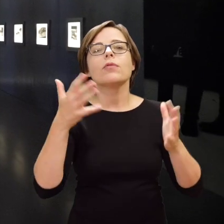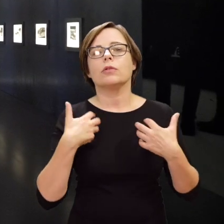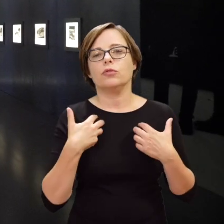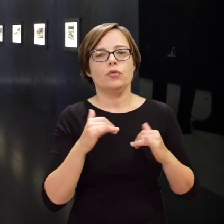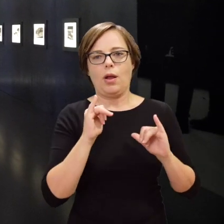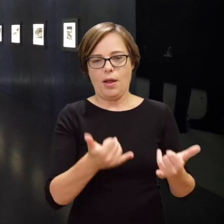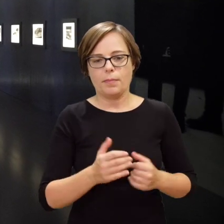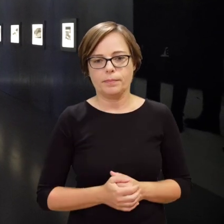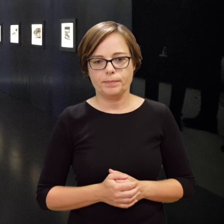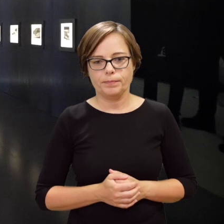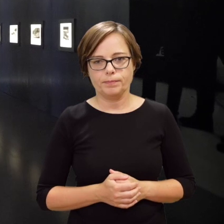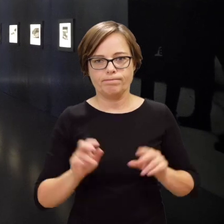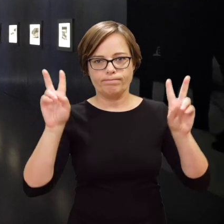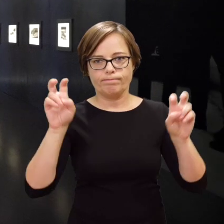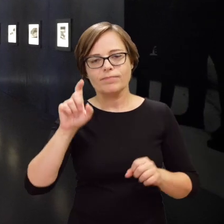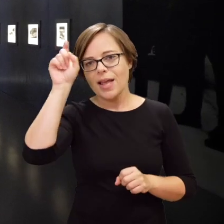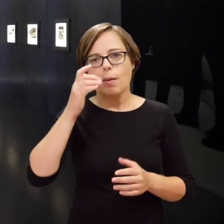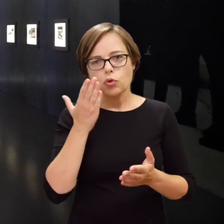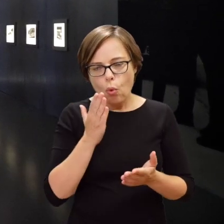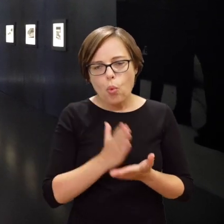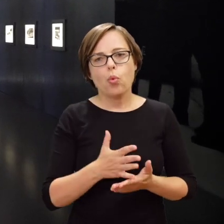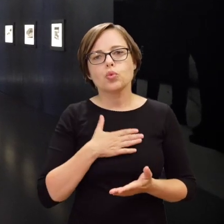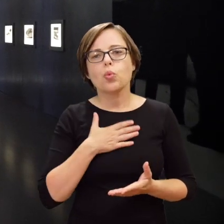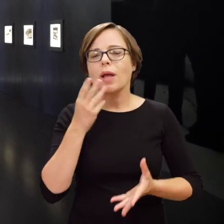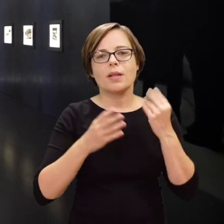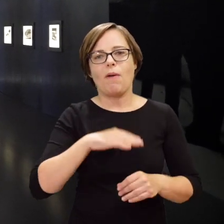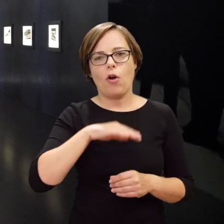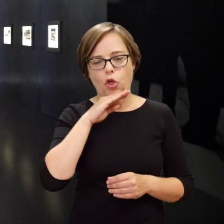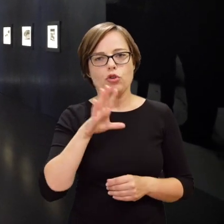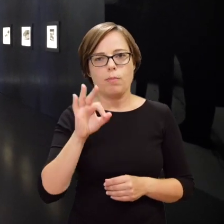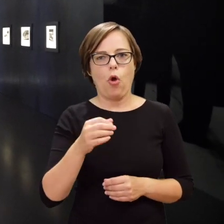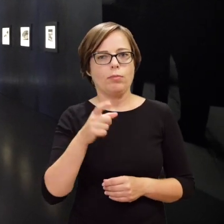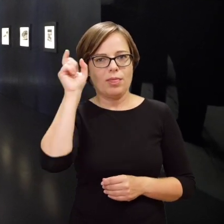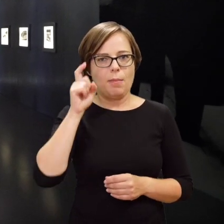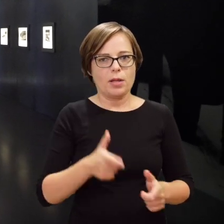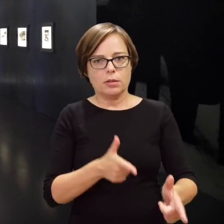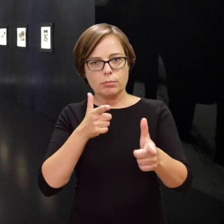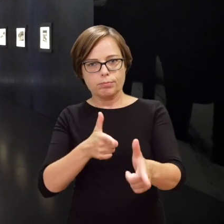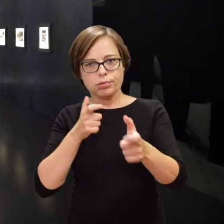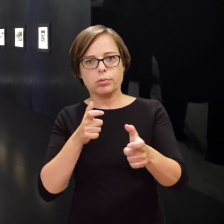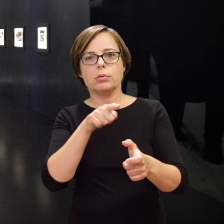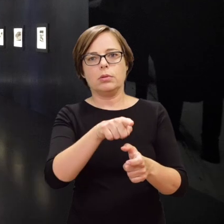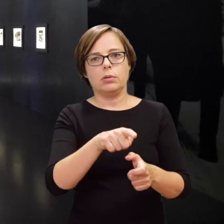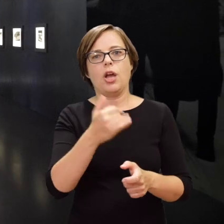[Excerpts from the soudscape] The Germans have had enough of that, one of them is raising his rifle… He shoots and the child lies dead on the ground.